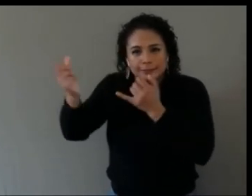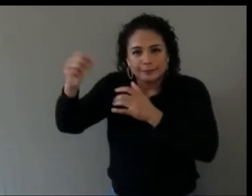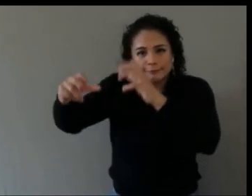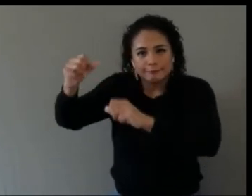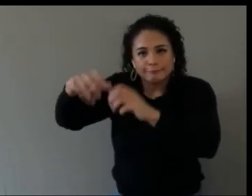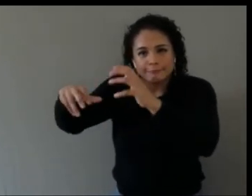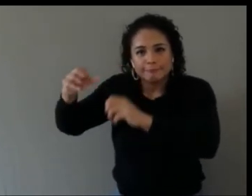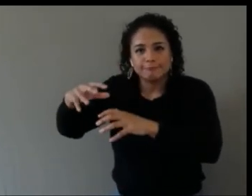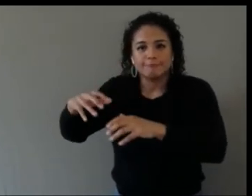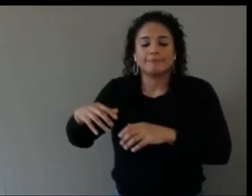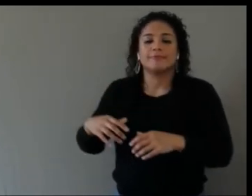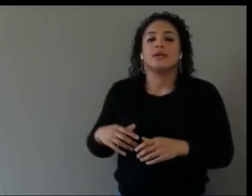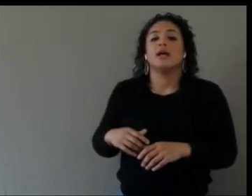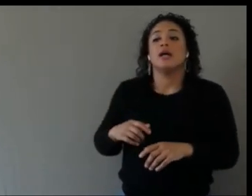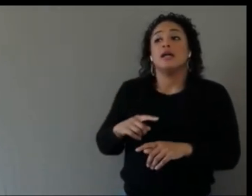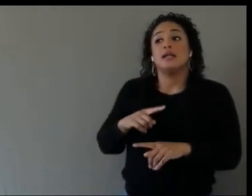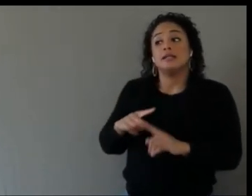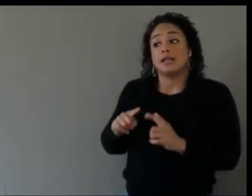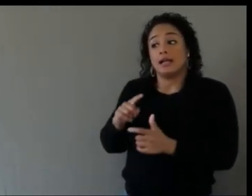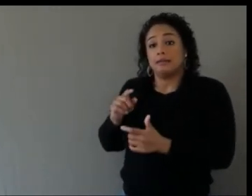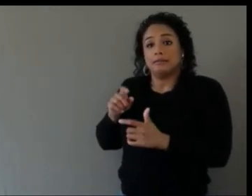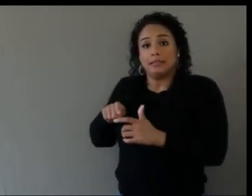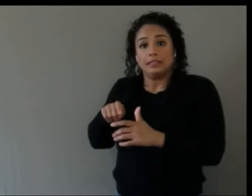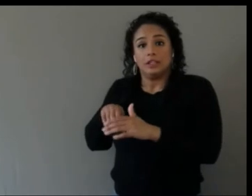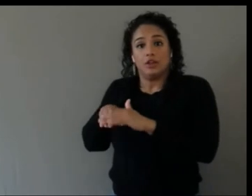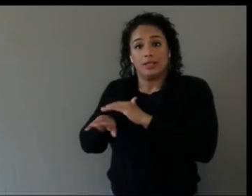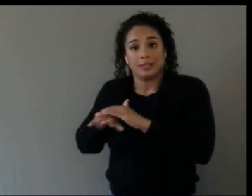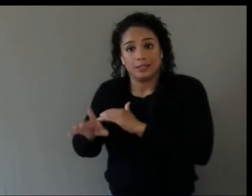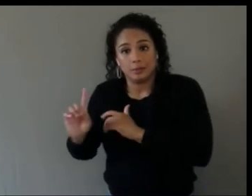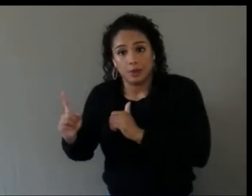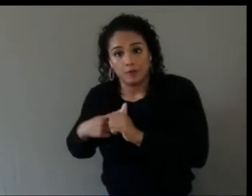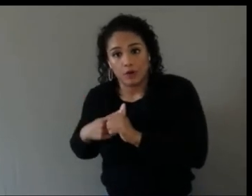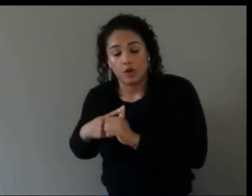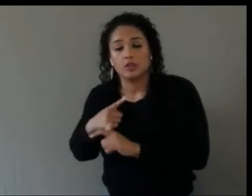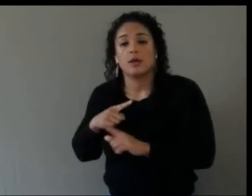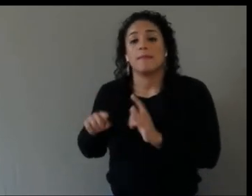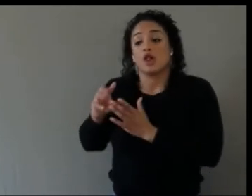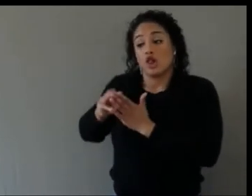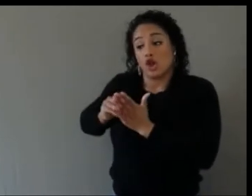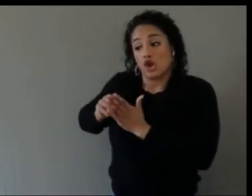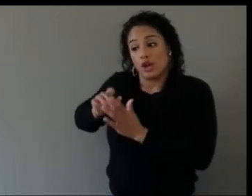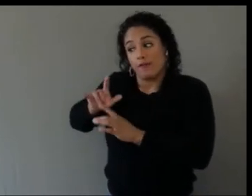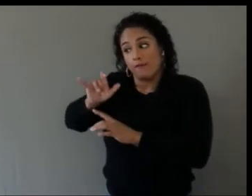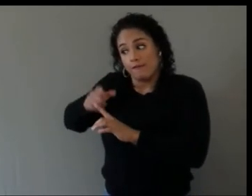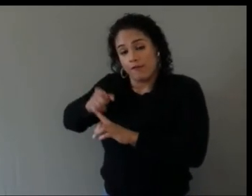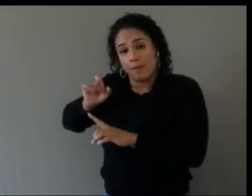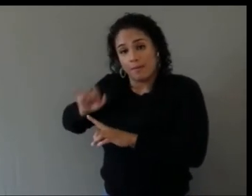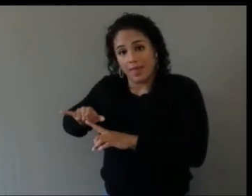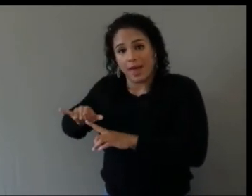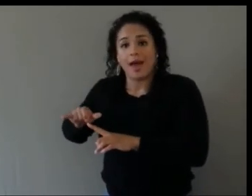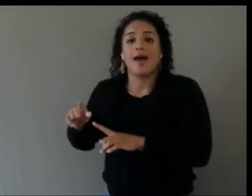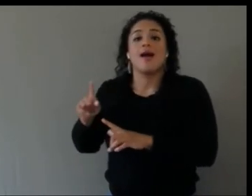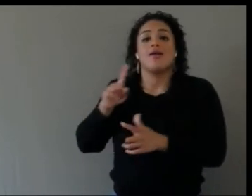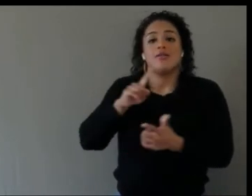from that first, and do divergent thinking and focus on our solution later.